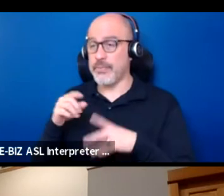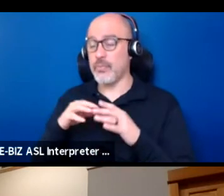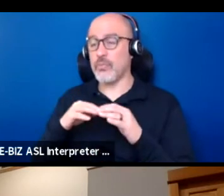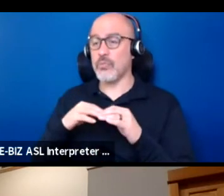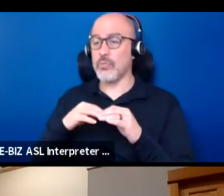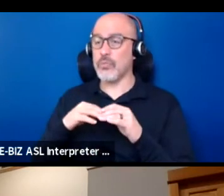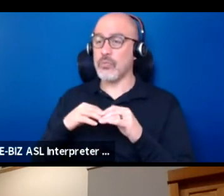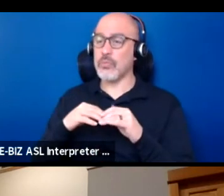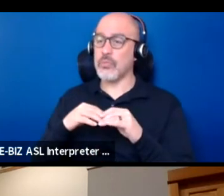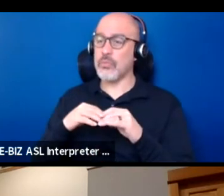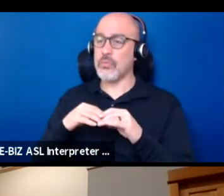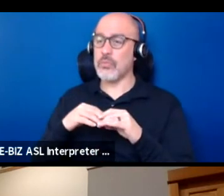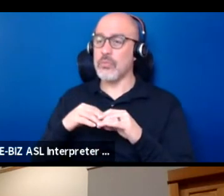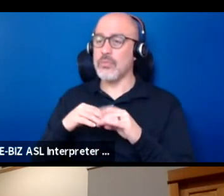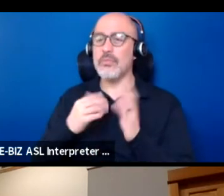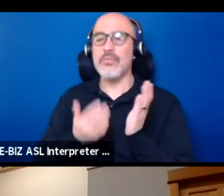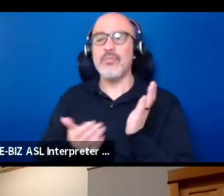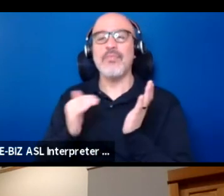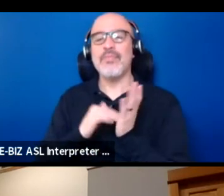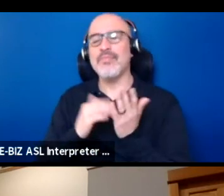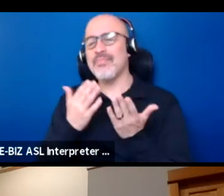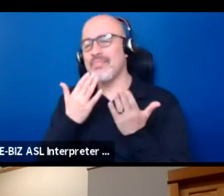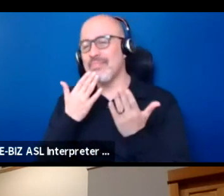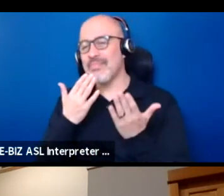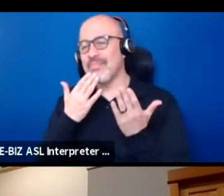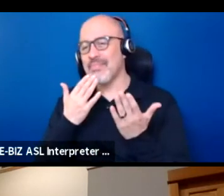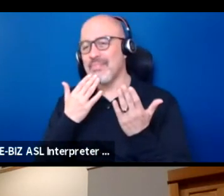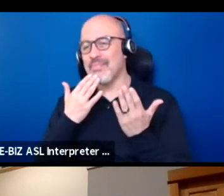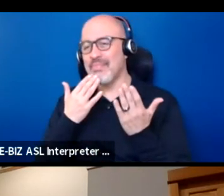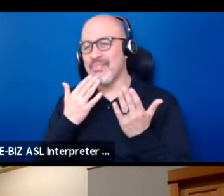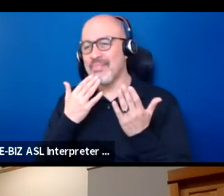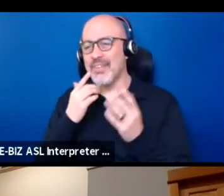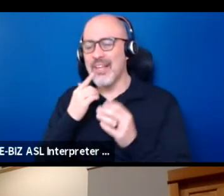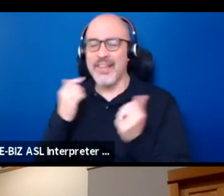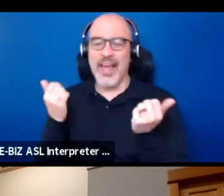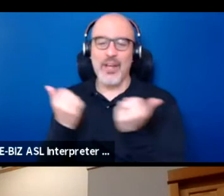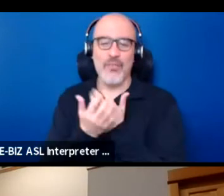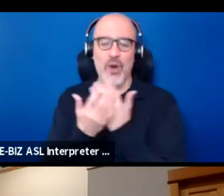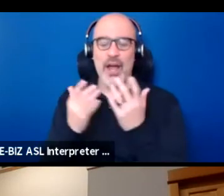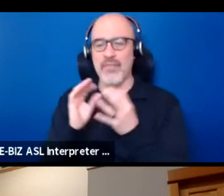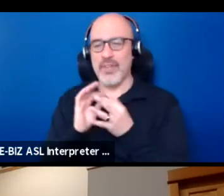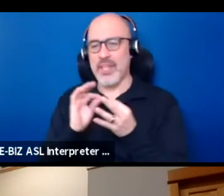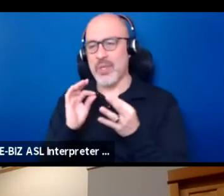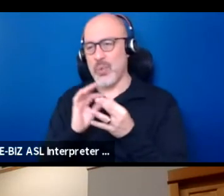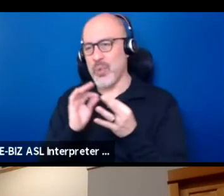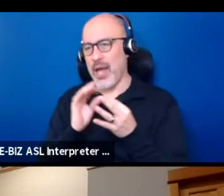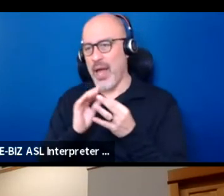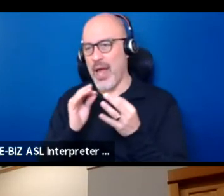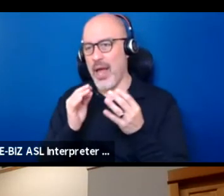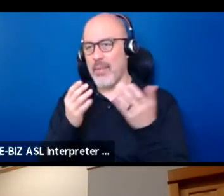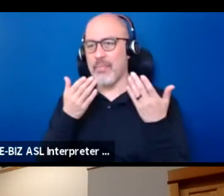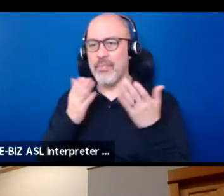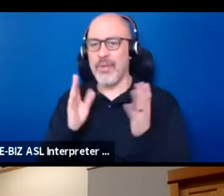Yeah. Again, thanks to everybody for everything you said and also letting me back clean up. This is very fun.